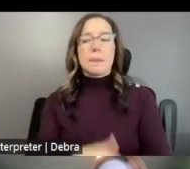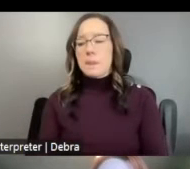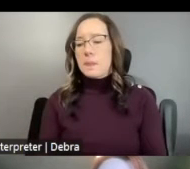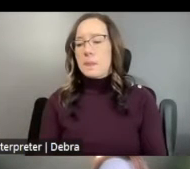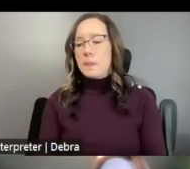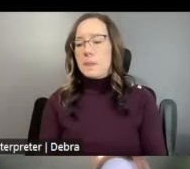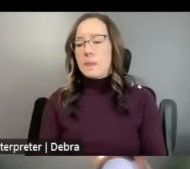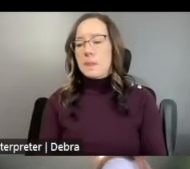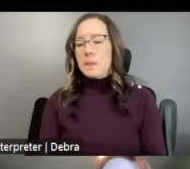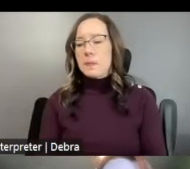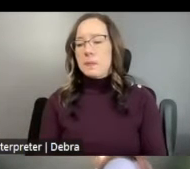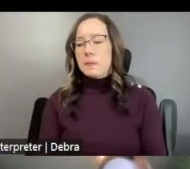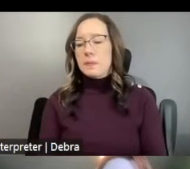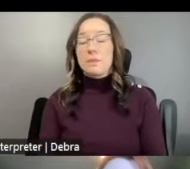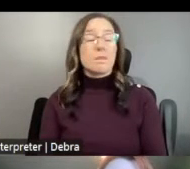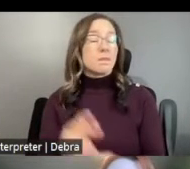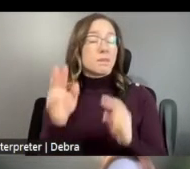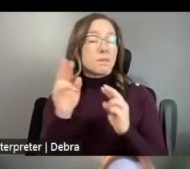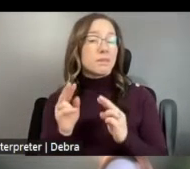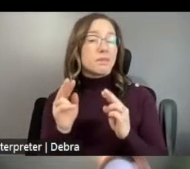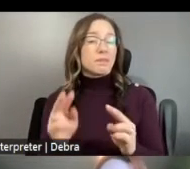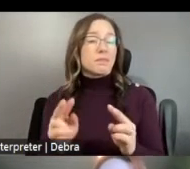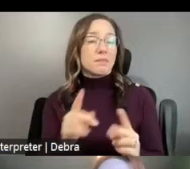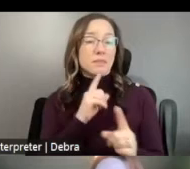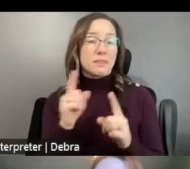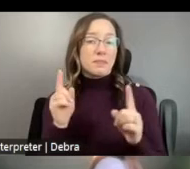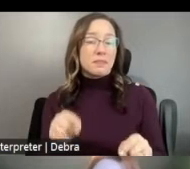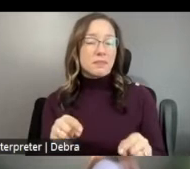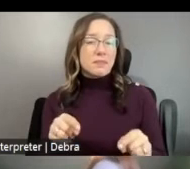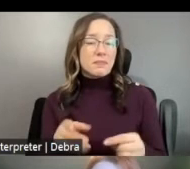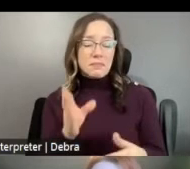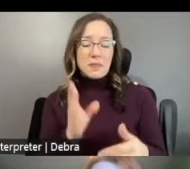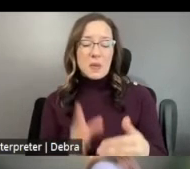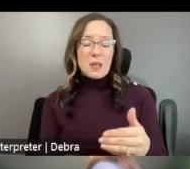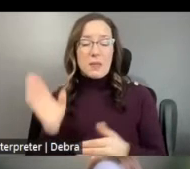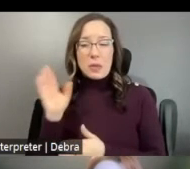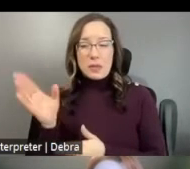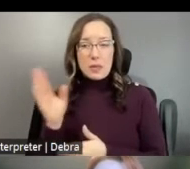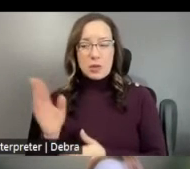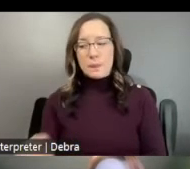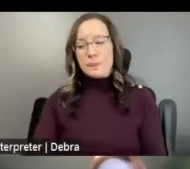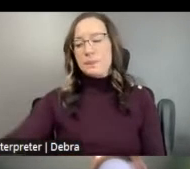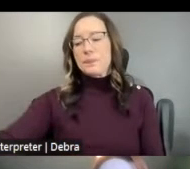WE LOOK FORWARD TO ANSWERING YOUR QUESTIONS AT THE END OF THE PRESENTATION. PLEASE USE